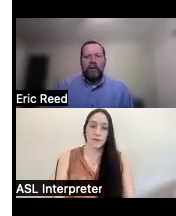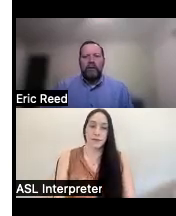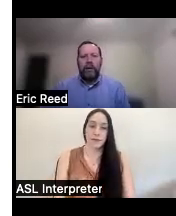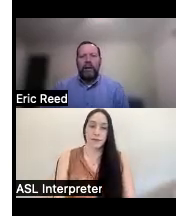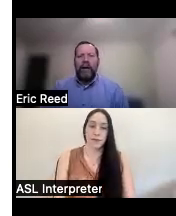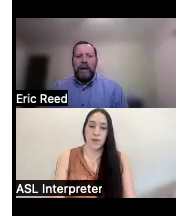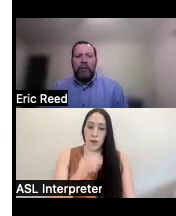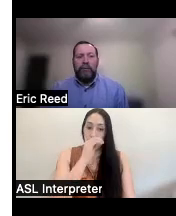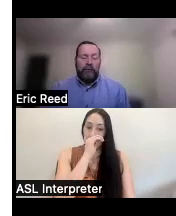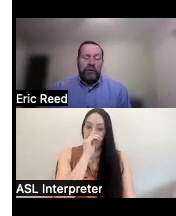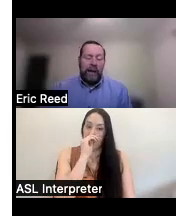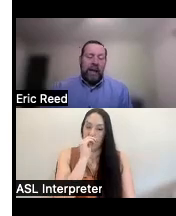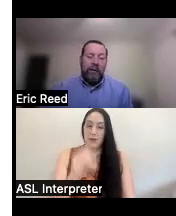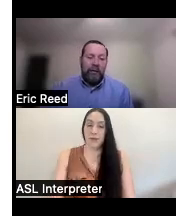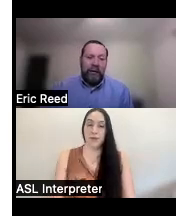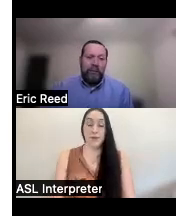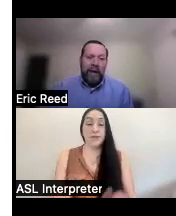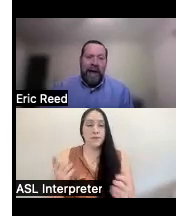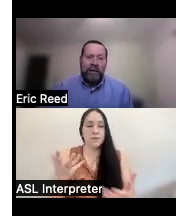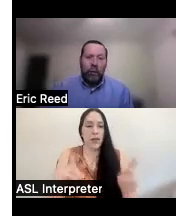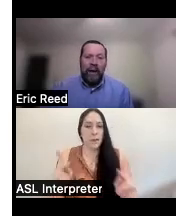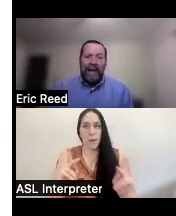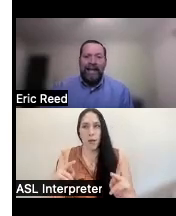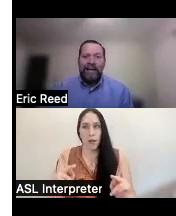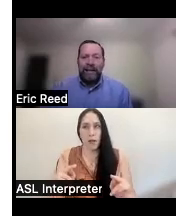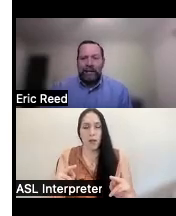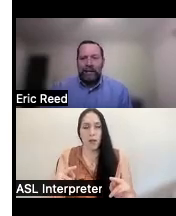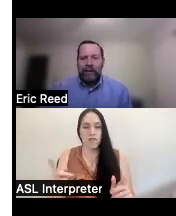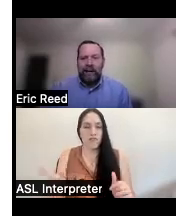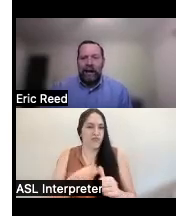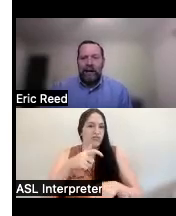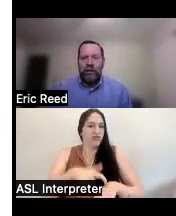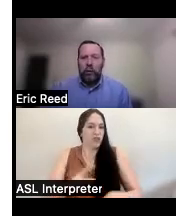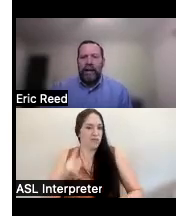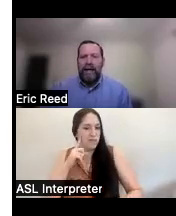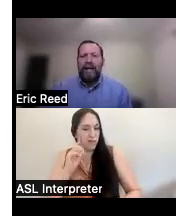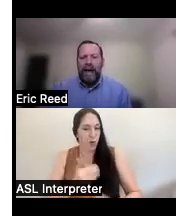so a lot of people first time they hear of us may ask what is assistive technology or what is